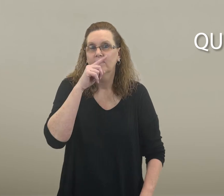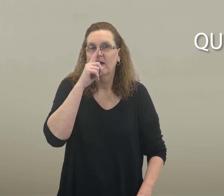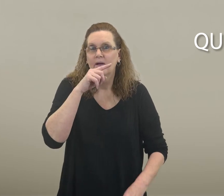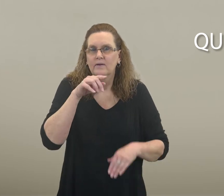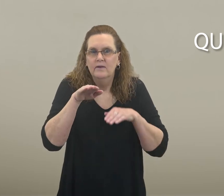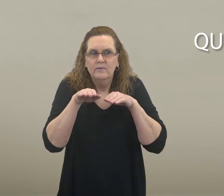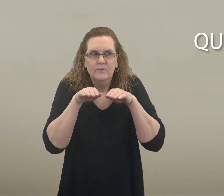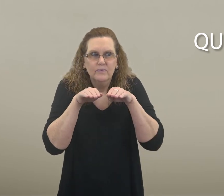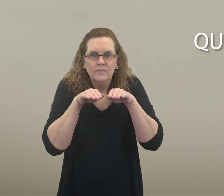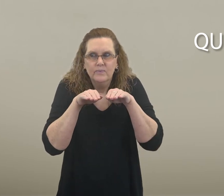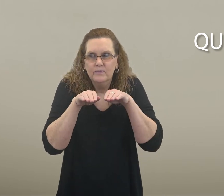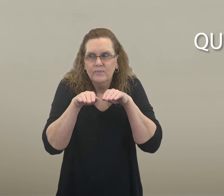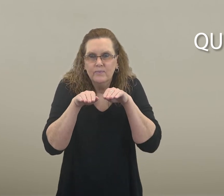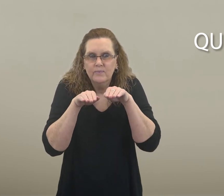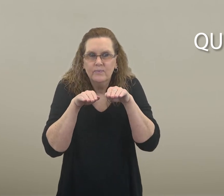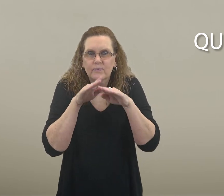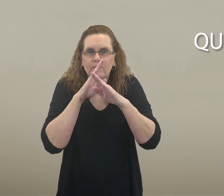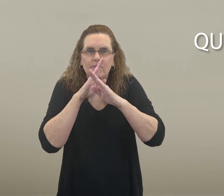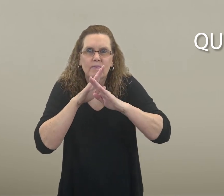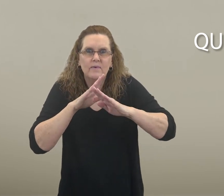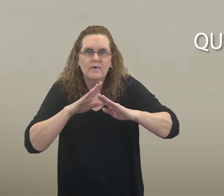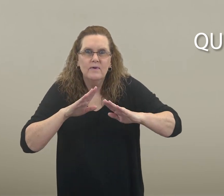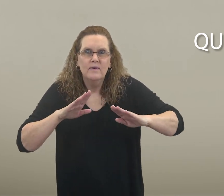The mouse walked quietly.